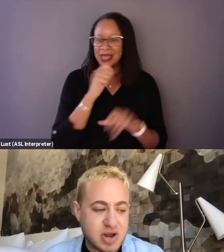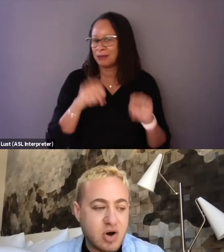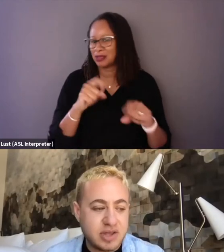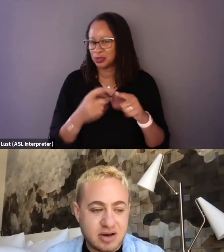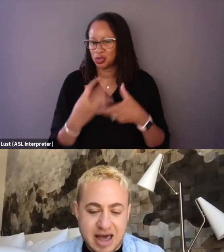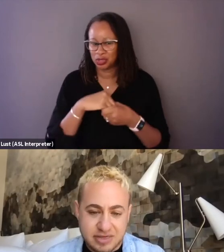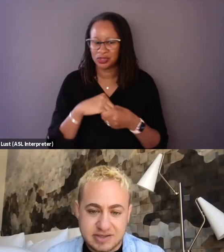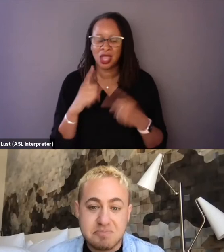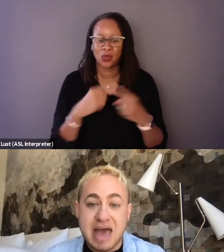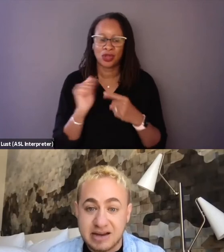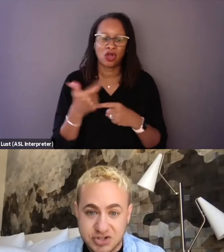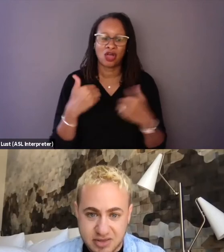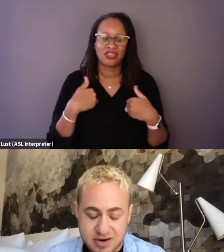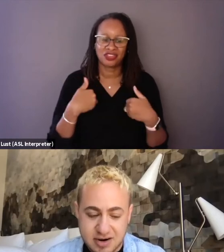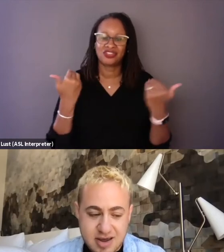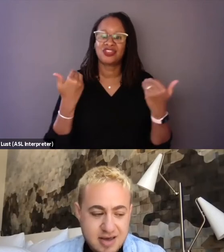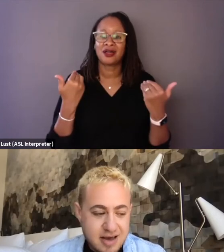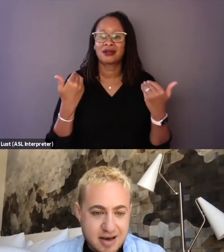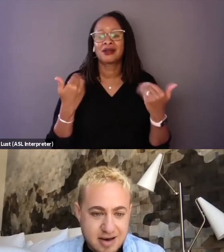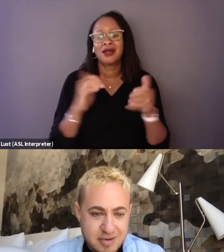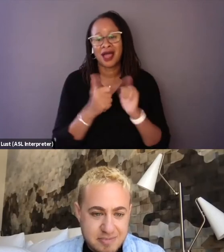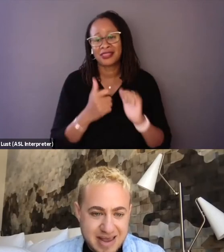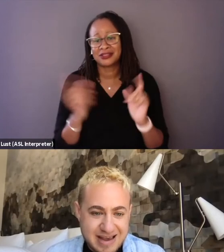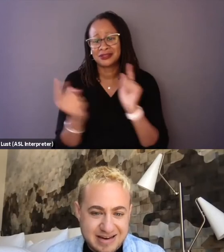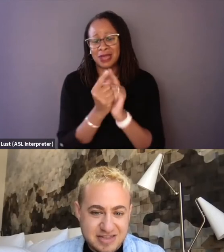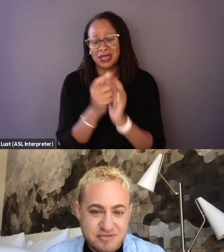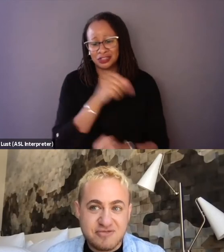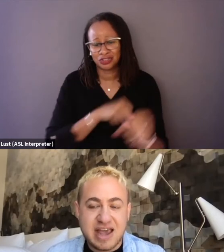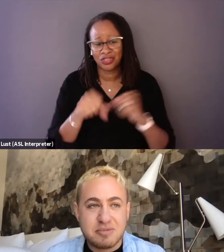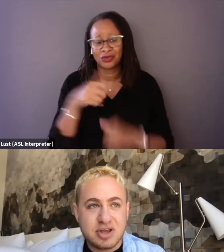when all the young athletes met each other. Mm-hmm. - And a family